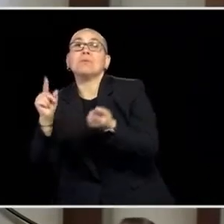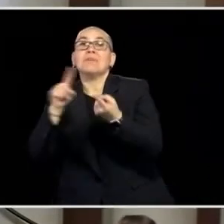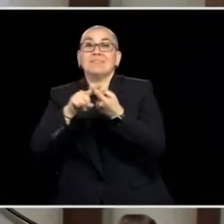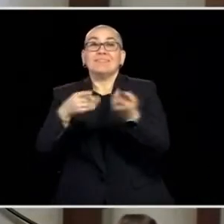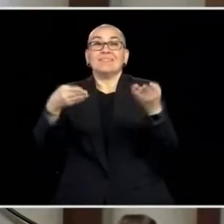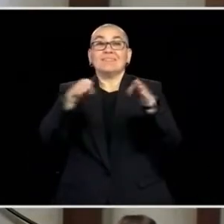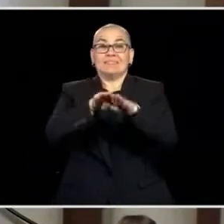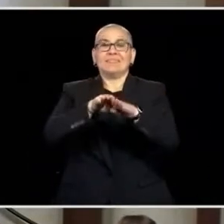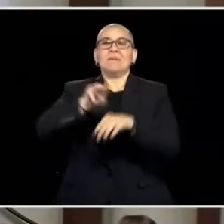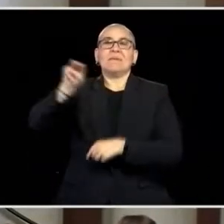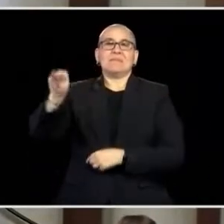MONDAY, APRIL 25th, 2022,